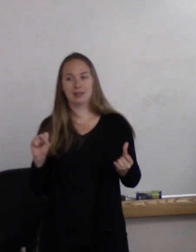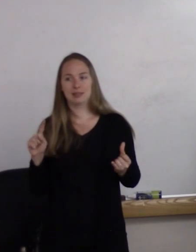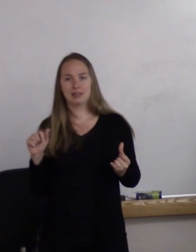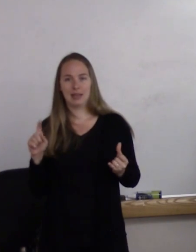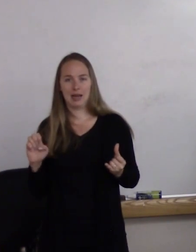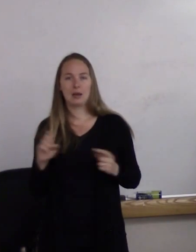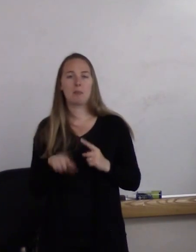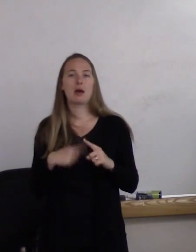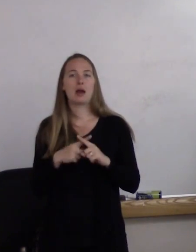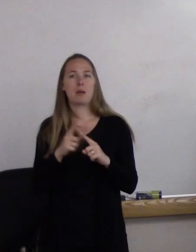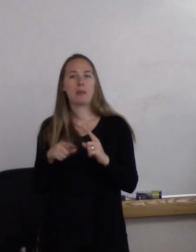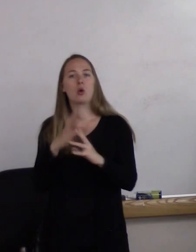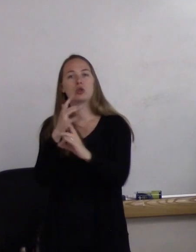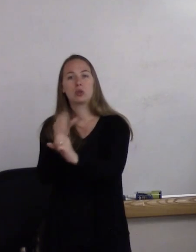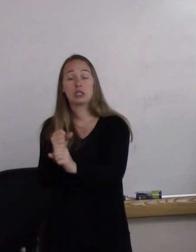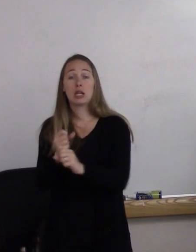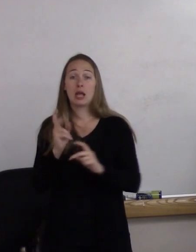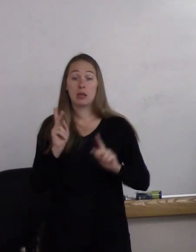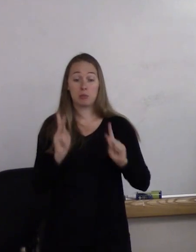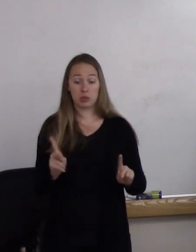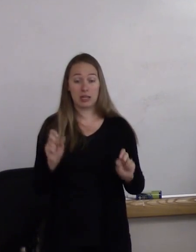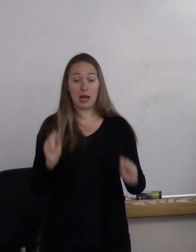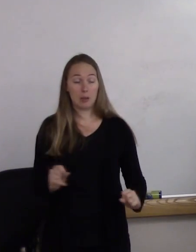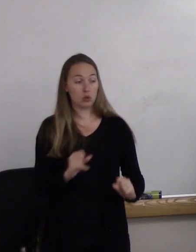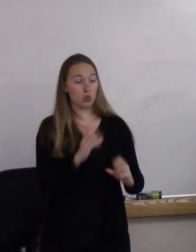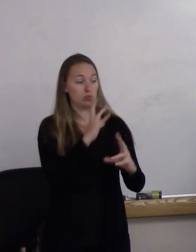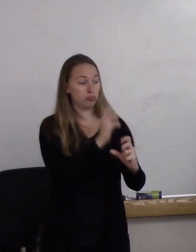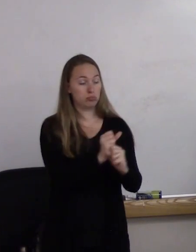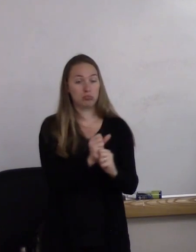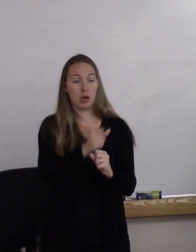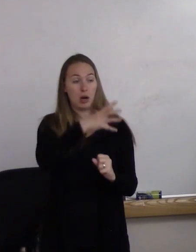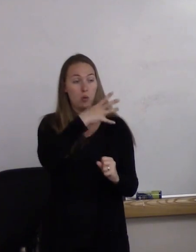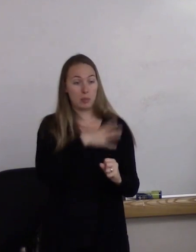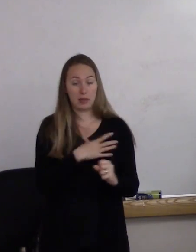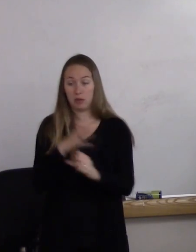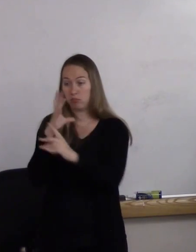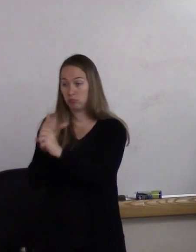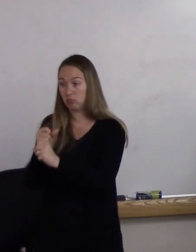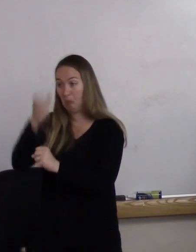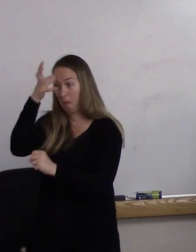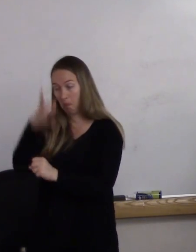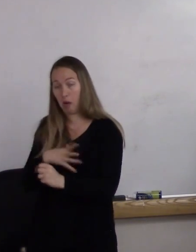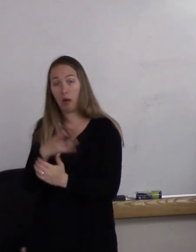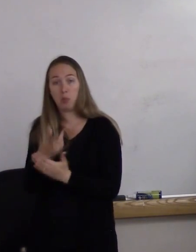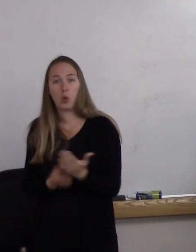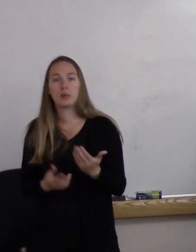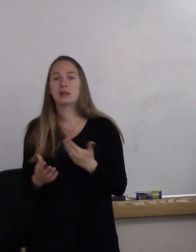and a person who has the capacity to be attracted to both men and women regardless of who their current partner